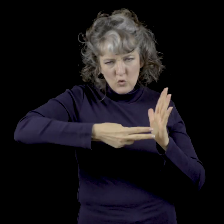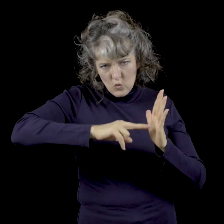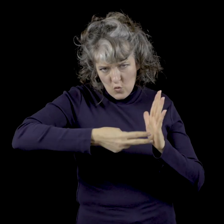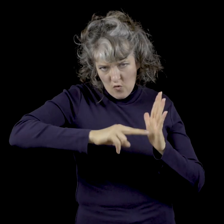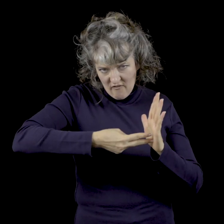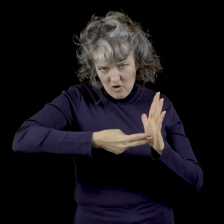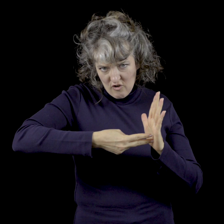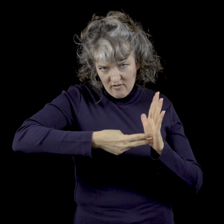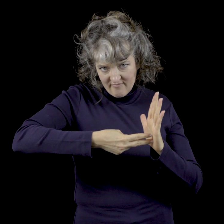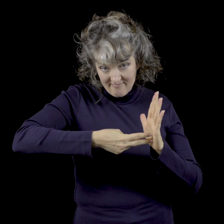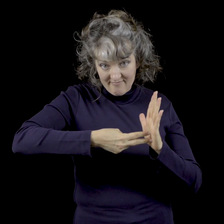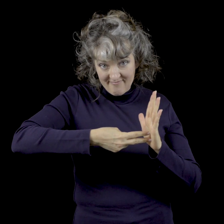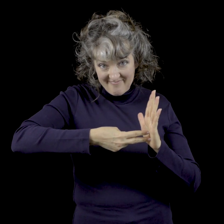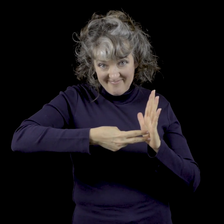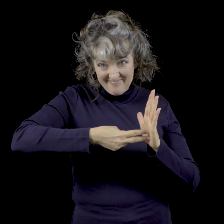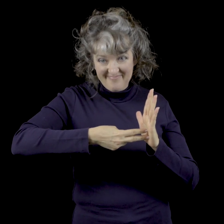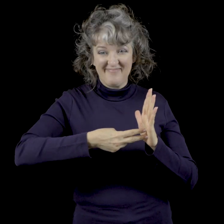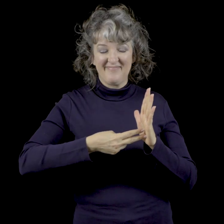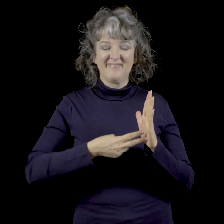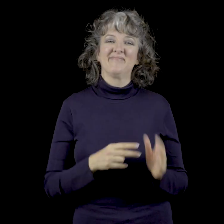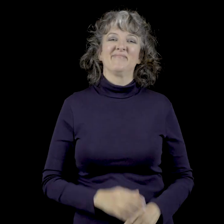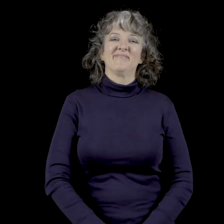You turn a screw using a screwdriver.